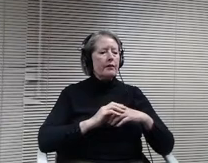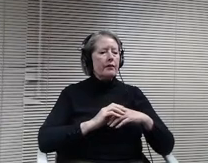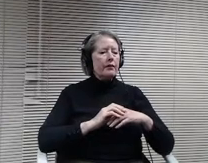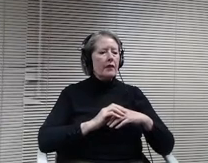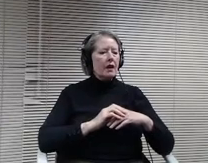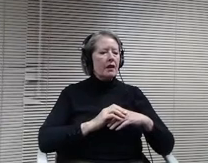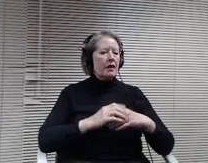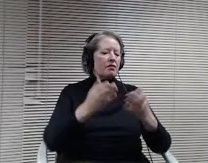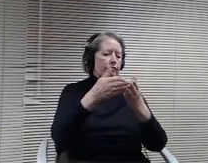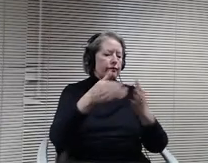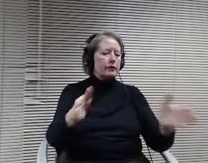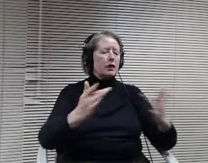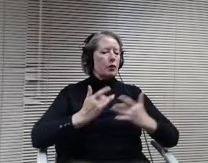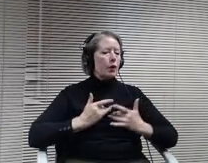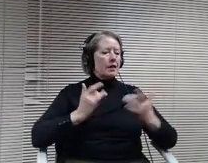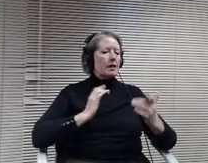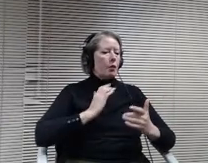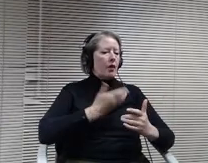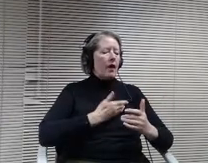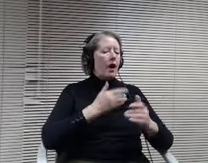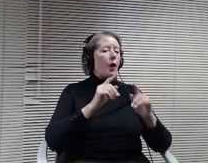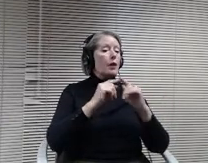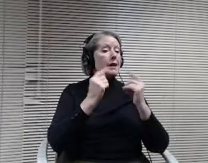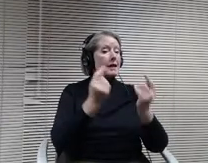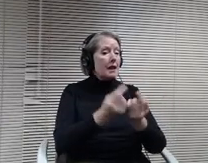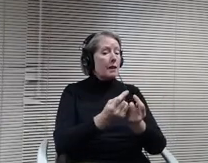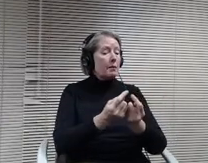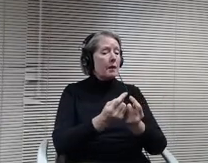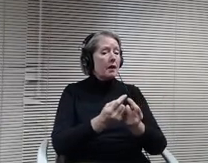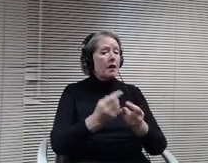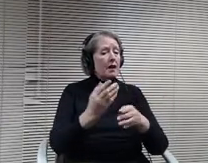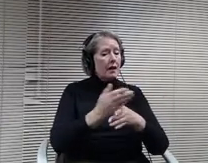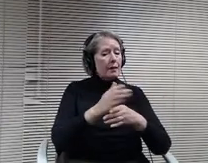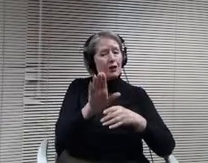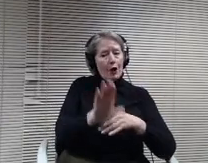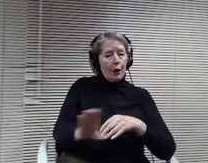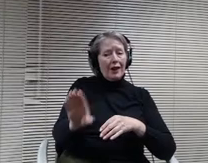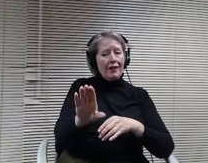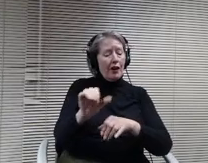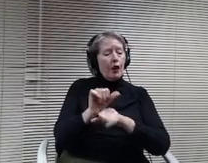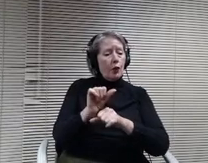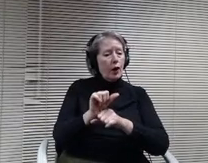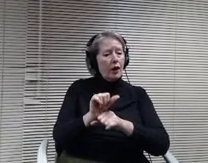have done and shared with me and planning that they have done a lot of the leg work to really find out what's working